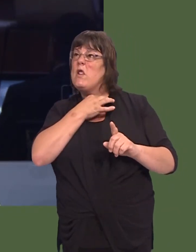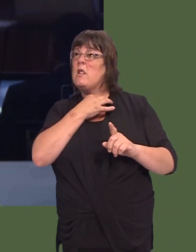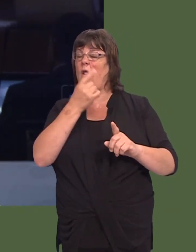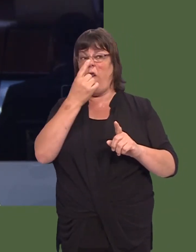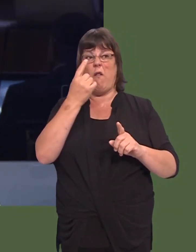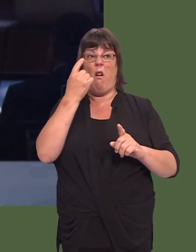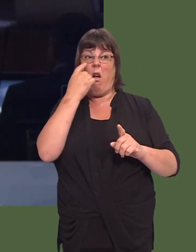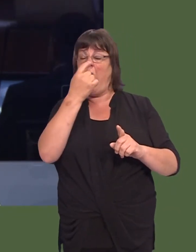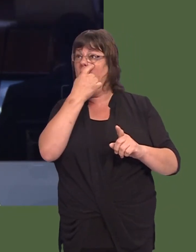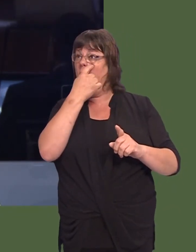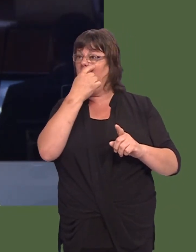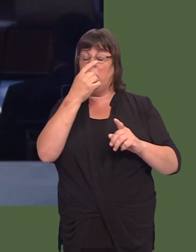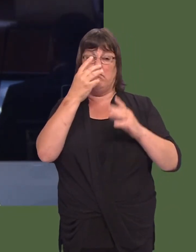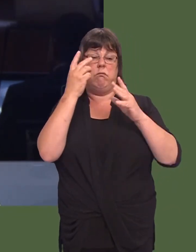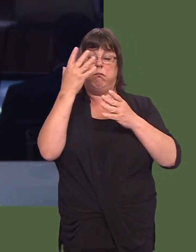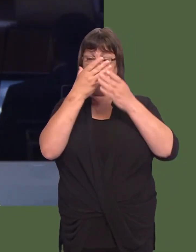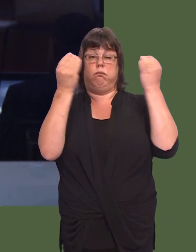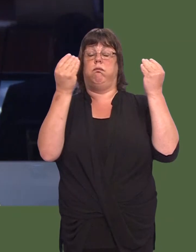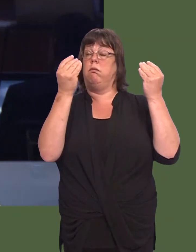golli eu golwg. A ydych chiín cytuno bod hyn yn warthus?